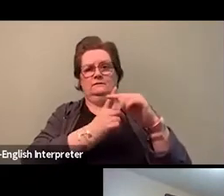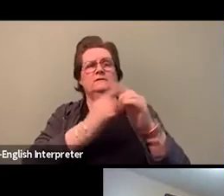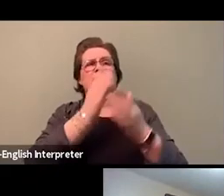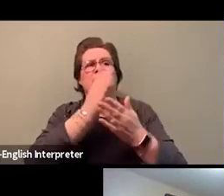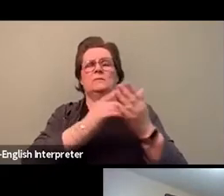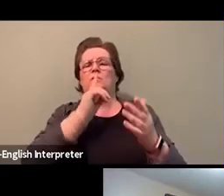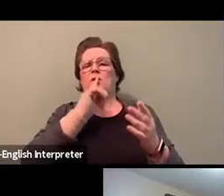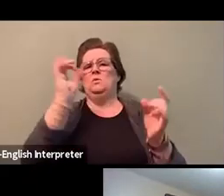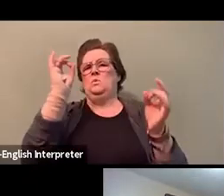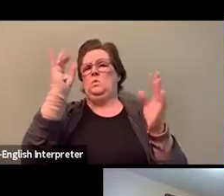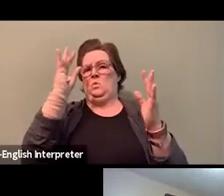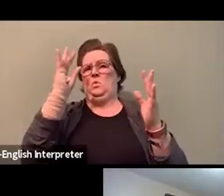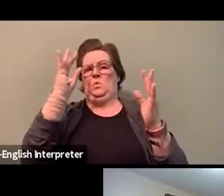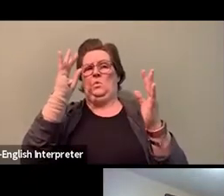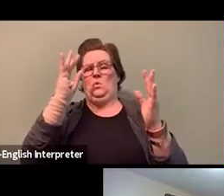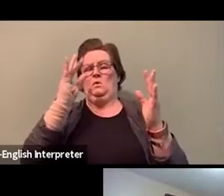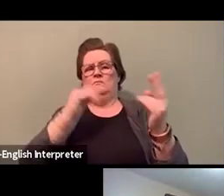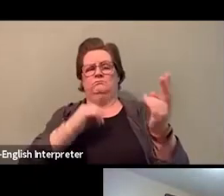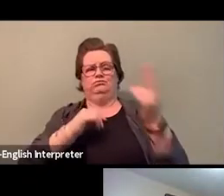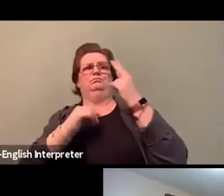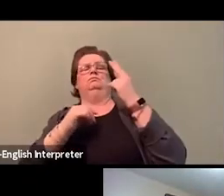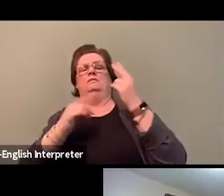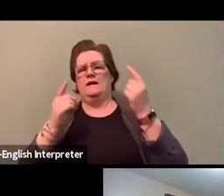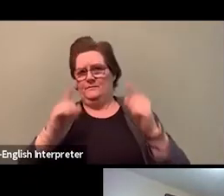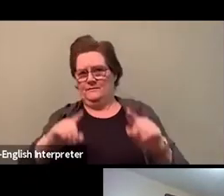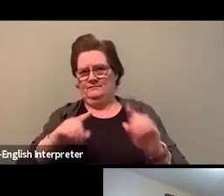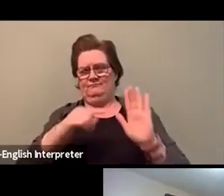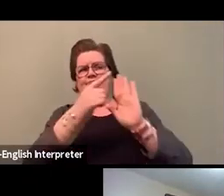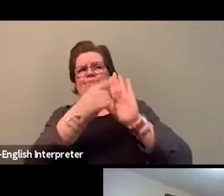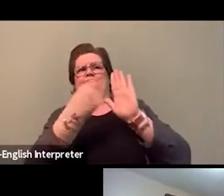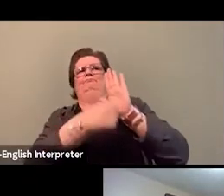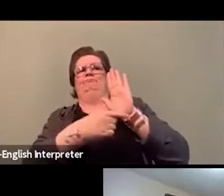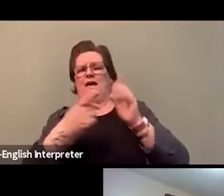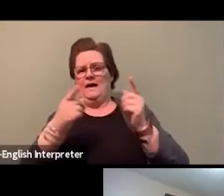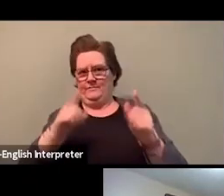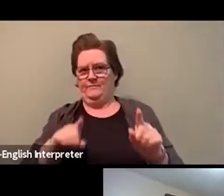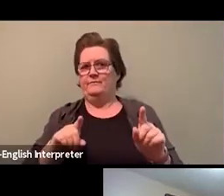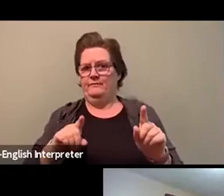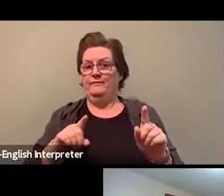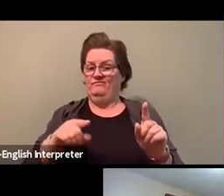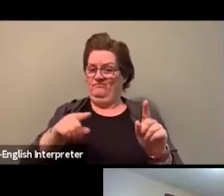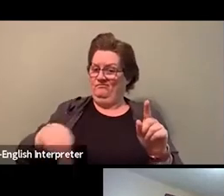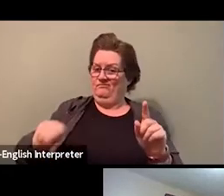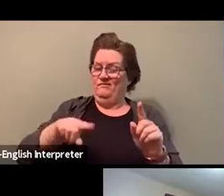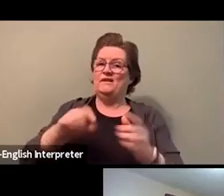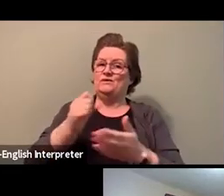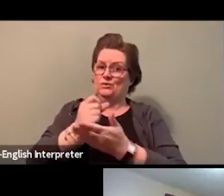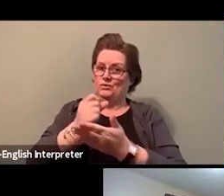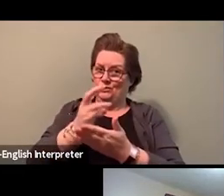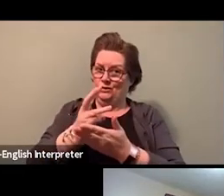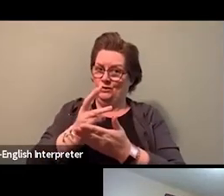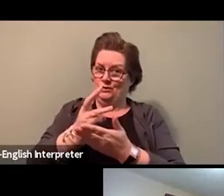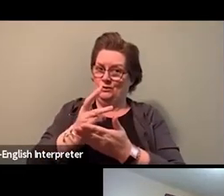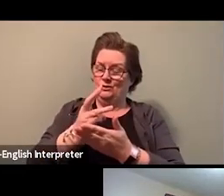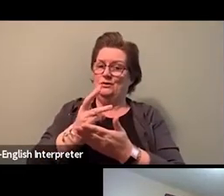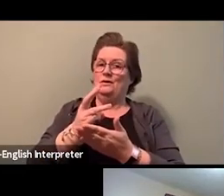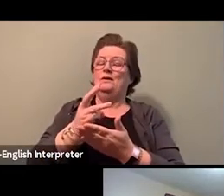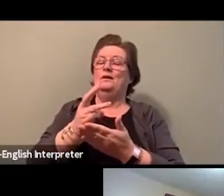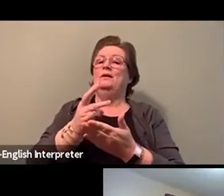not just as workers, but as unions across the province, is that defensiveness of being called a racist, you know.